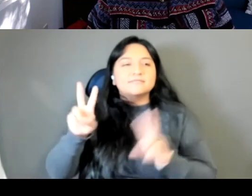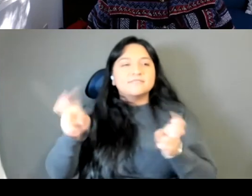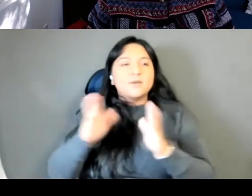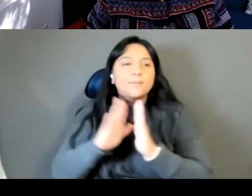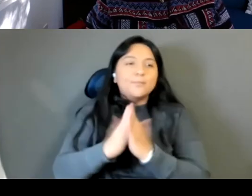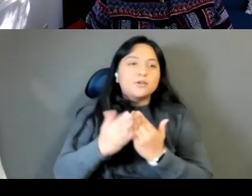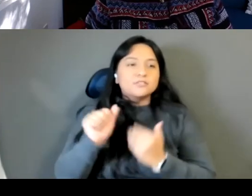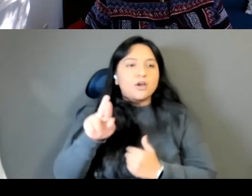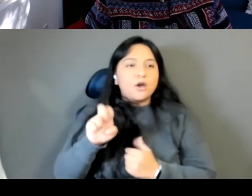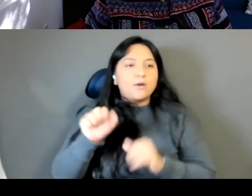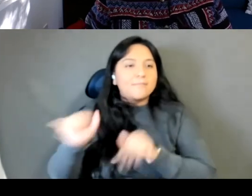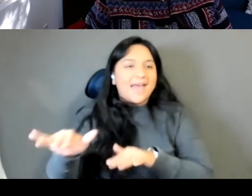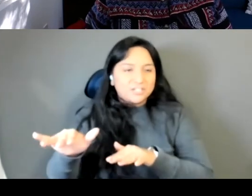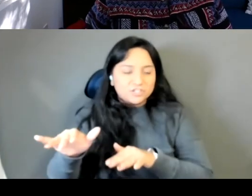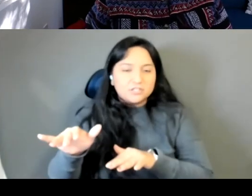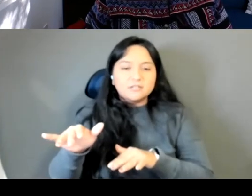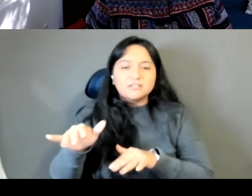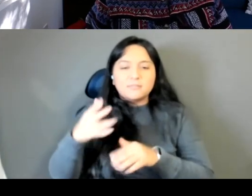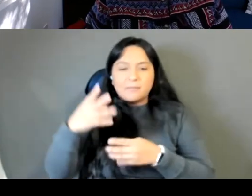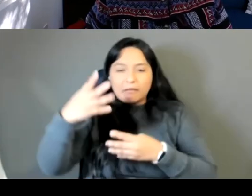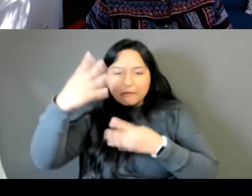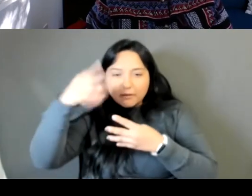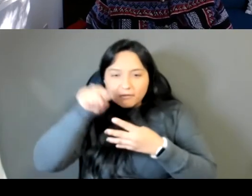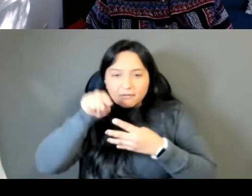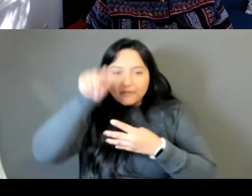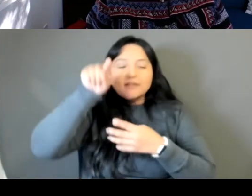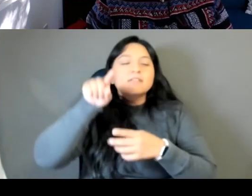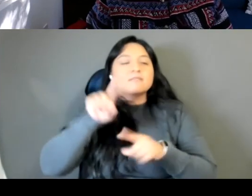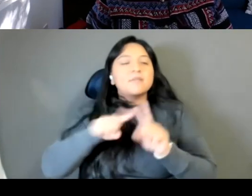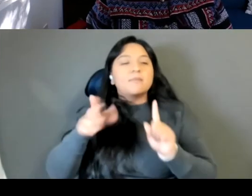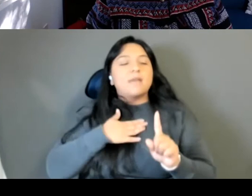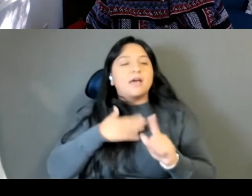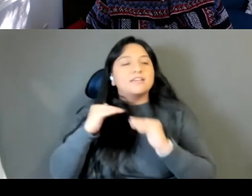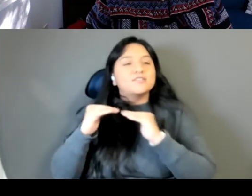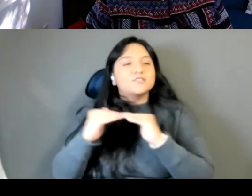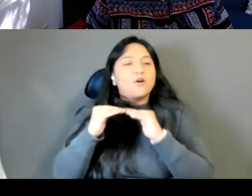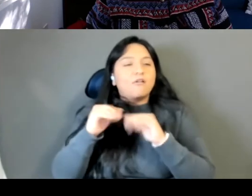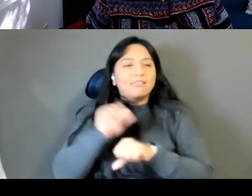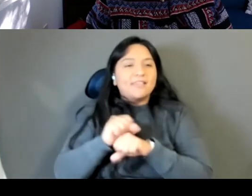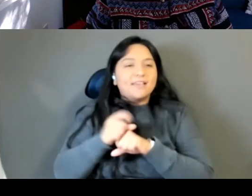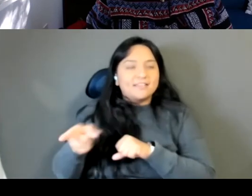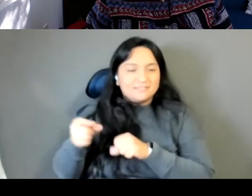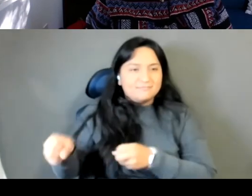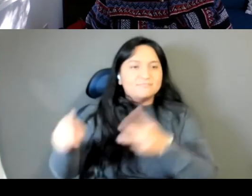the clapping emojis in the chat but my colleague posted links to purchase Denise's book theories